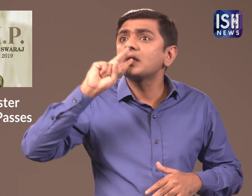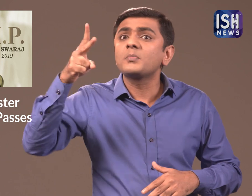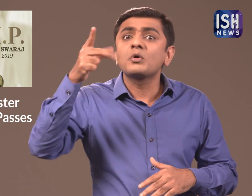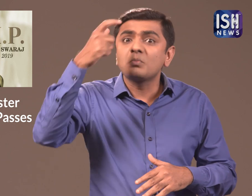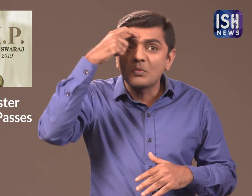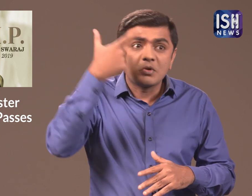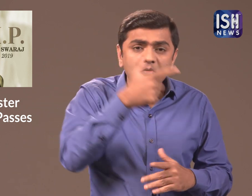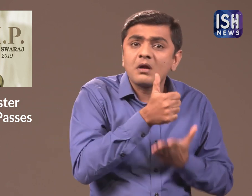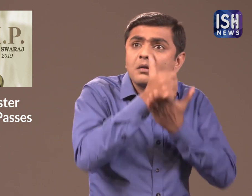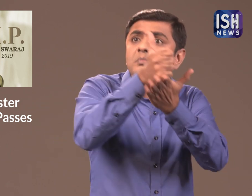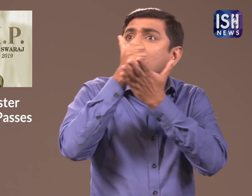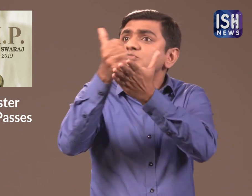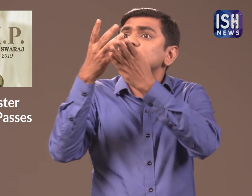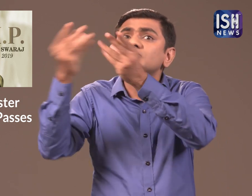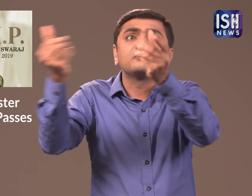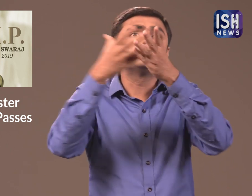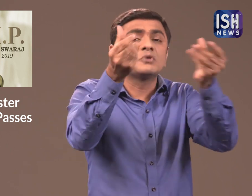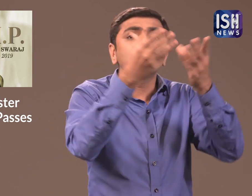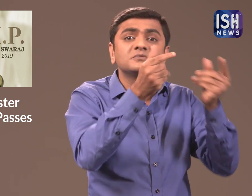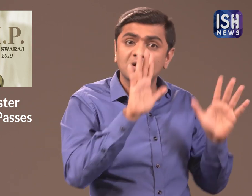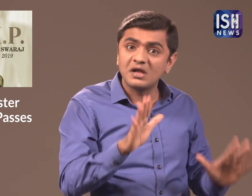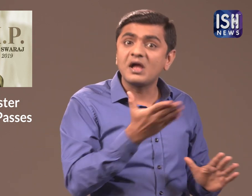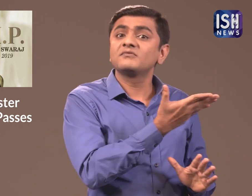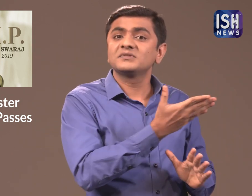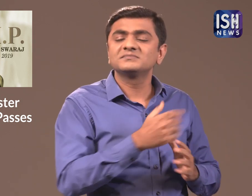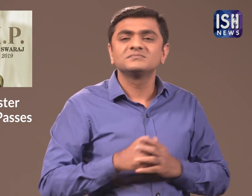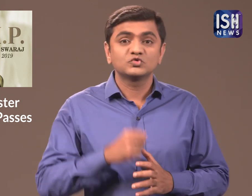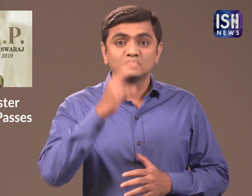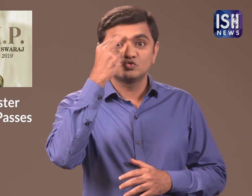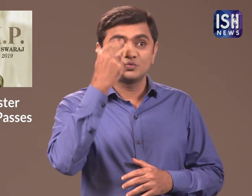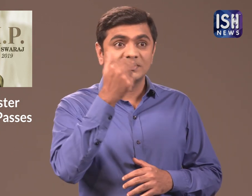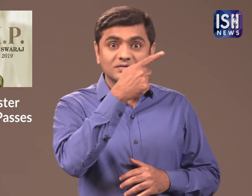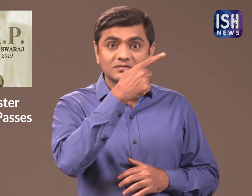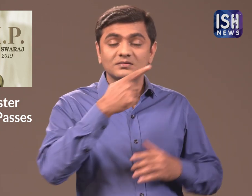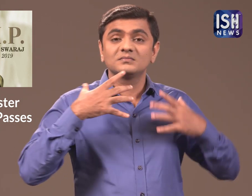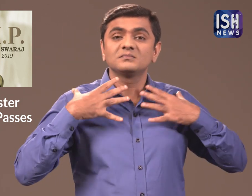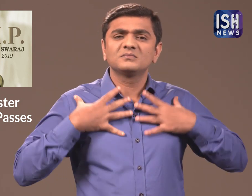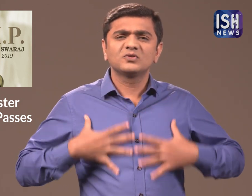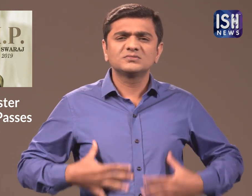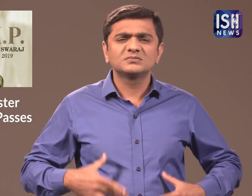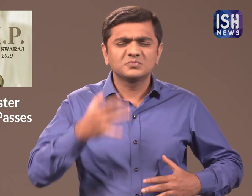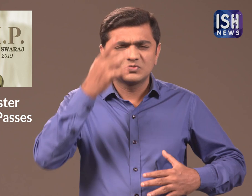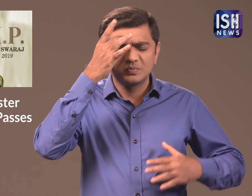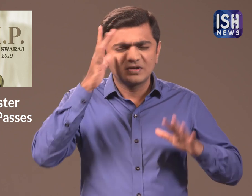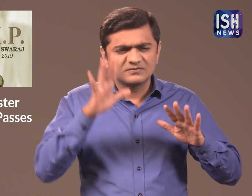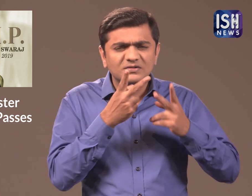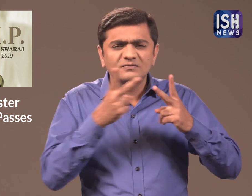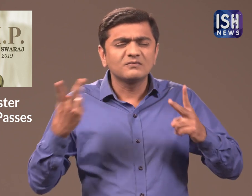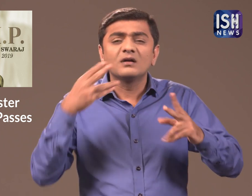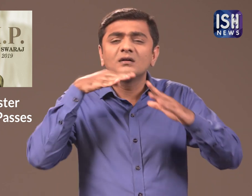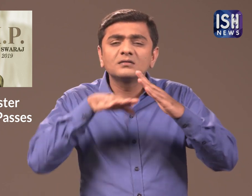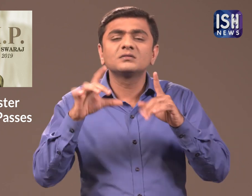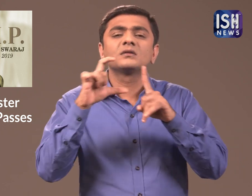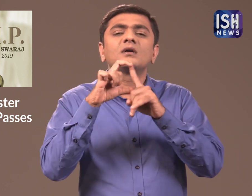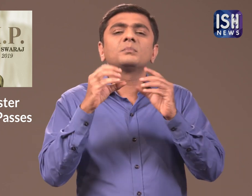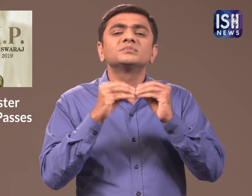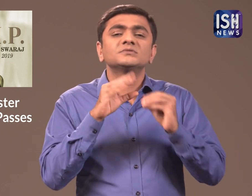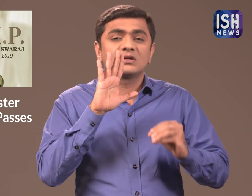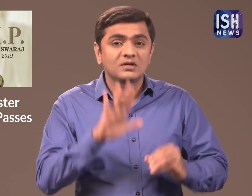She helped them solve their problems. Sushma was suffering from many complications due to Diabetes.